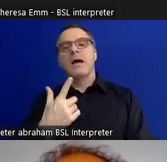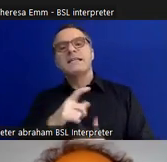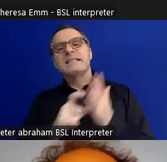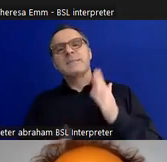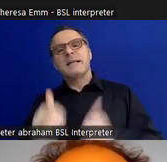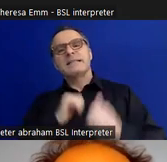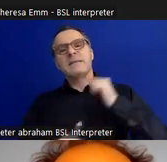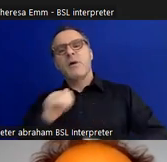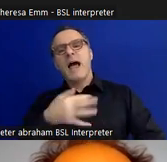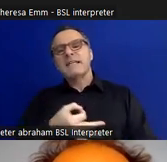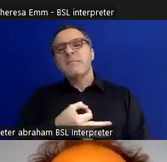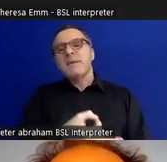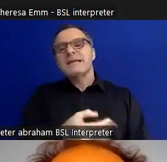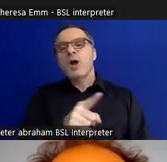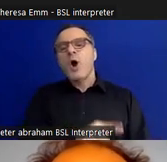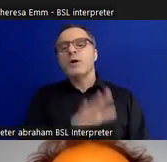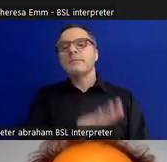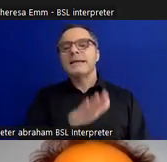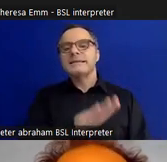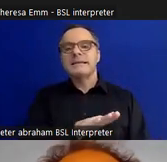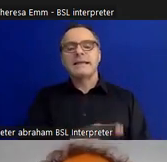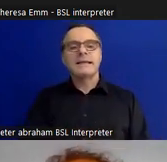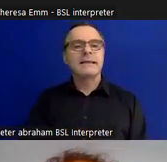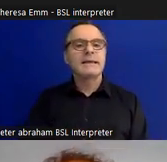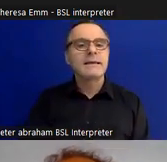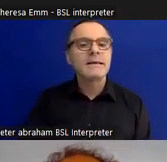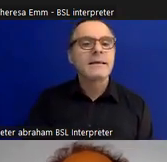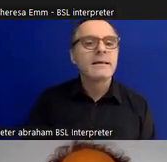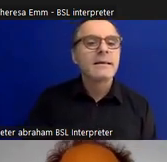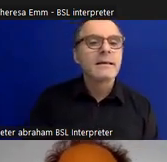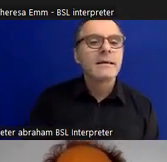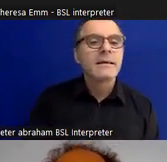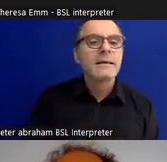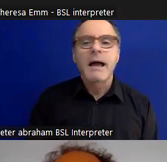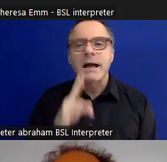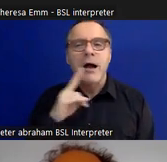and ‘to boldly go where all others have gone before' as well, but you can hardly see [it].